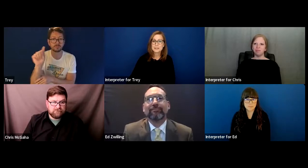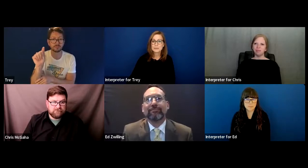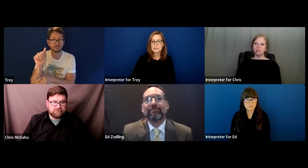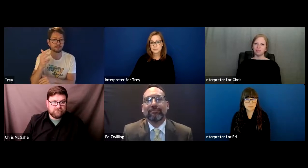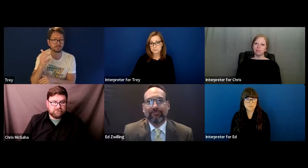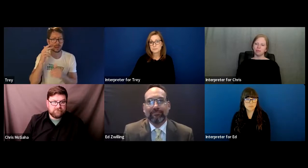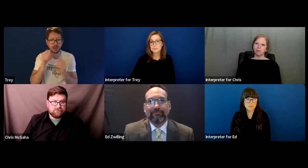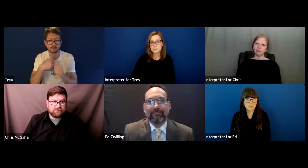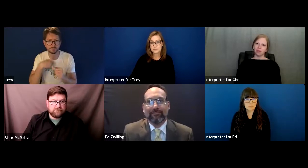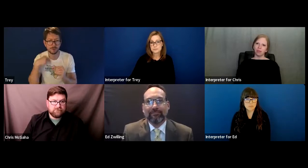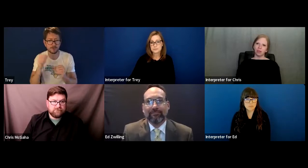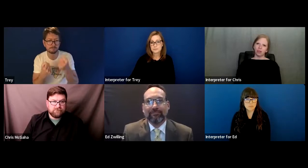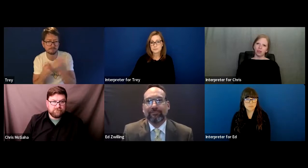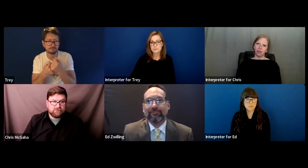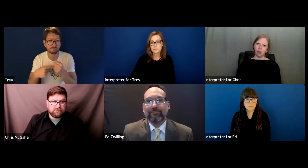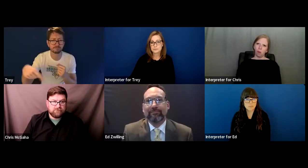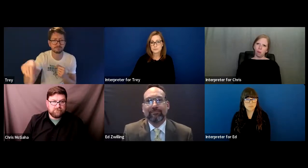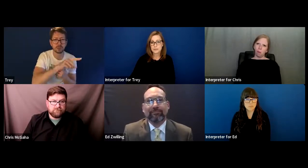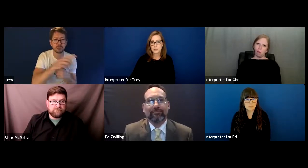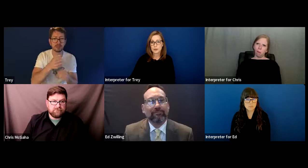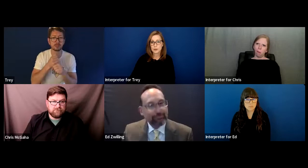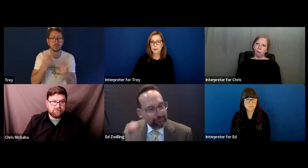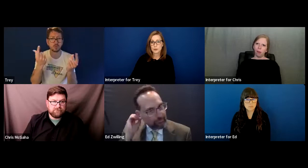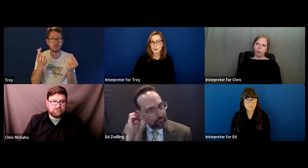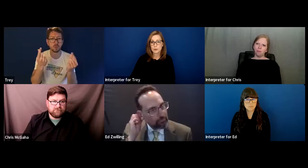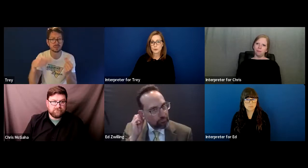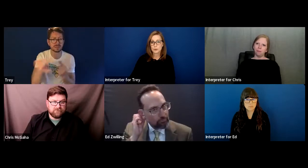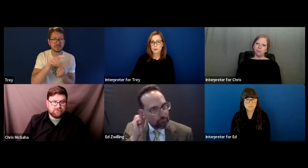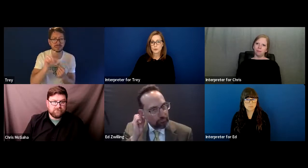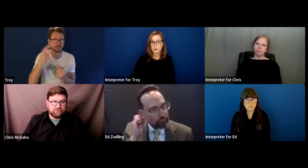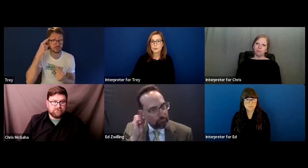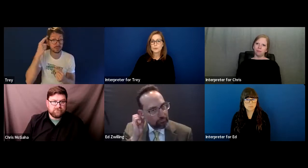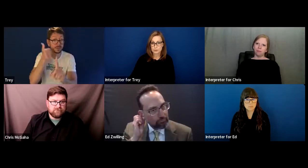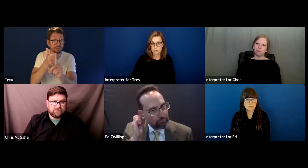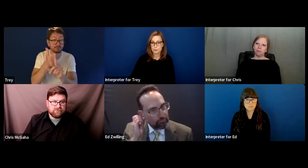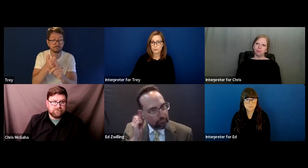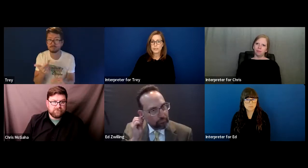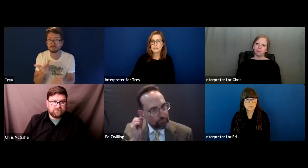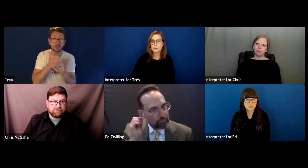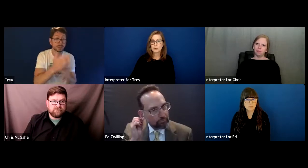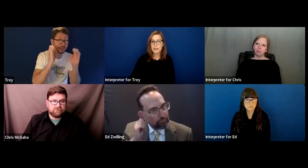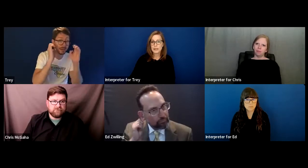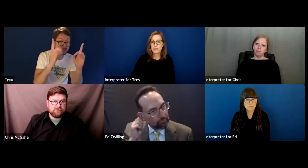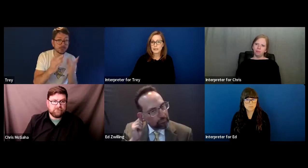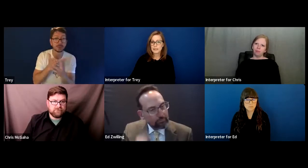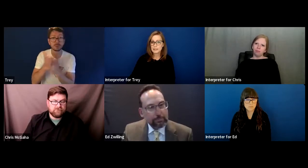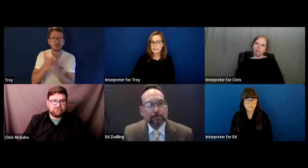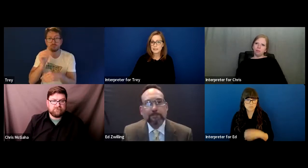questions that you might have for our ADA attorney attorney, Ed. He has a plethora of experience in this realm and we certainly want to learn all that we can from him this evening. So I will start off with introducing myself.